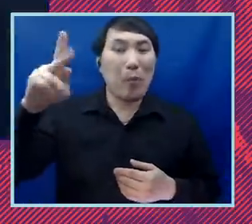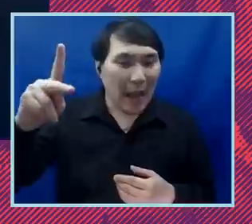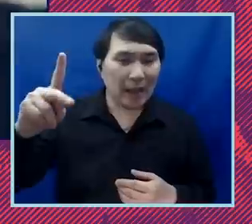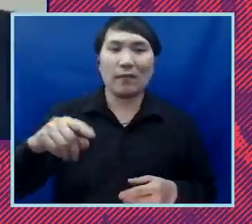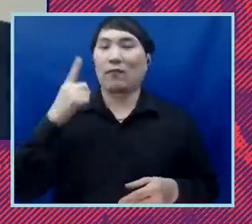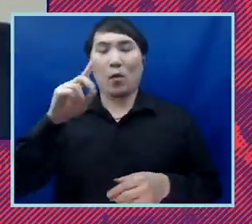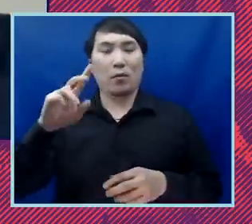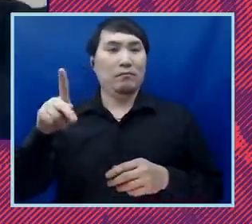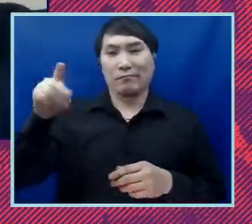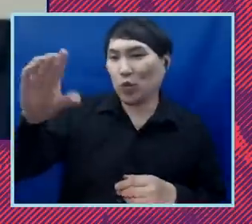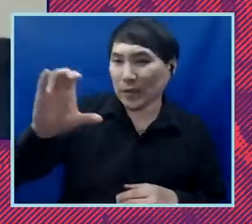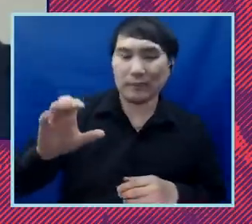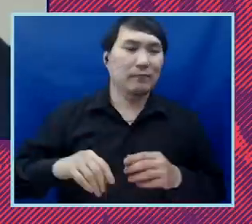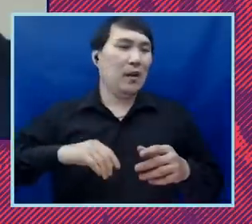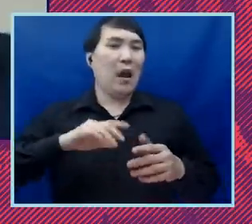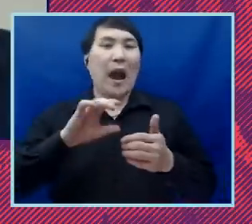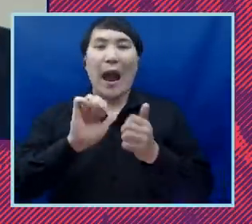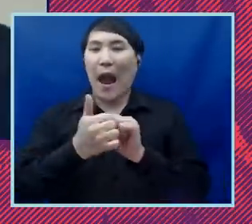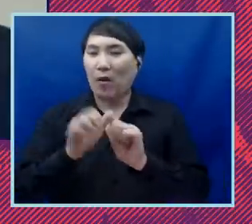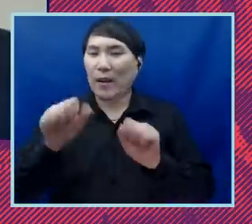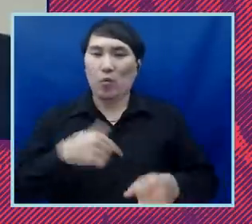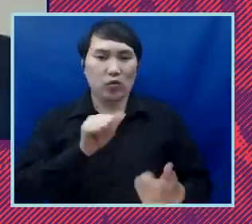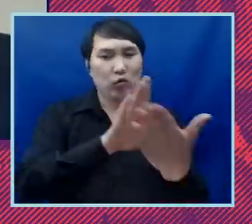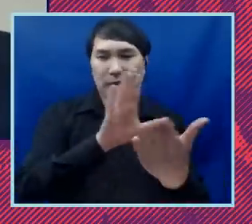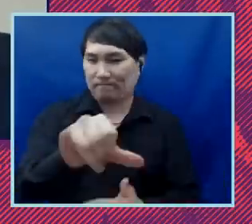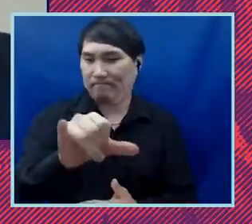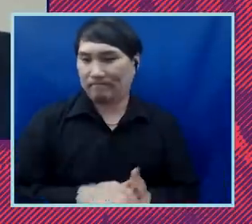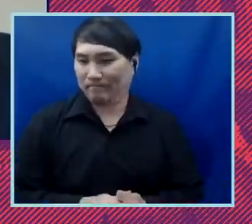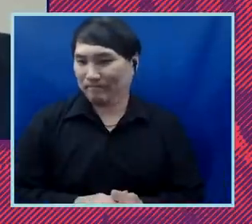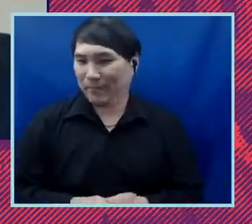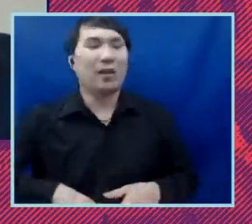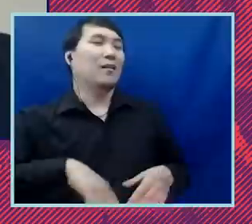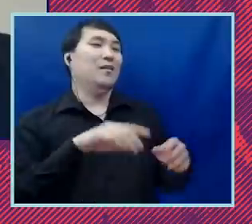able to do to operationalize our concern for this set of issues so just like you said when you kick